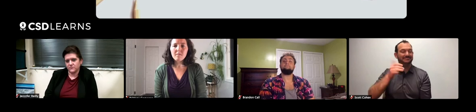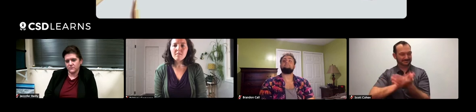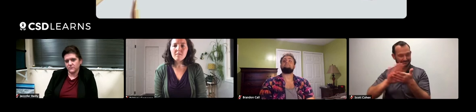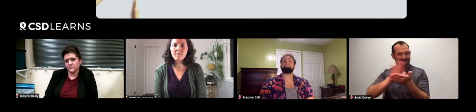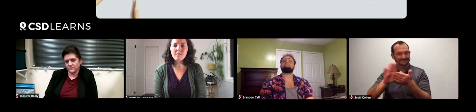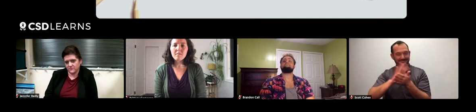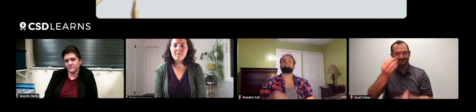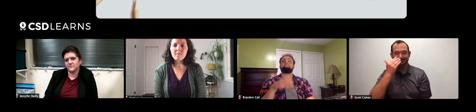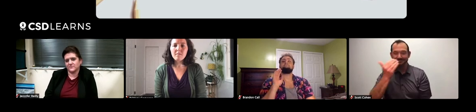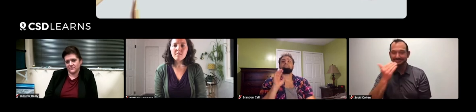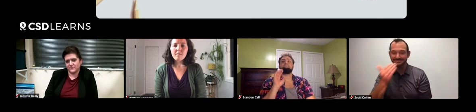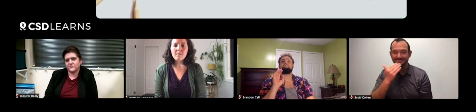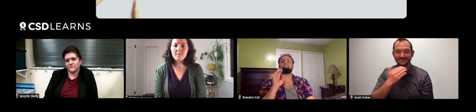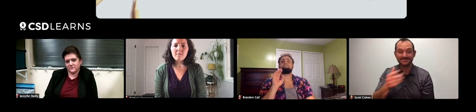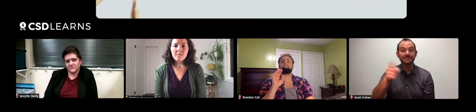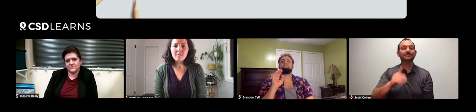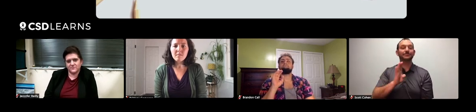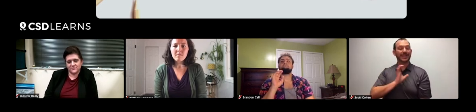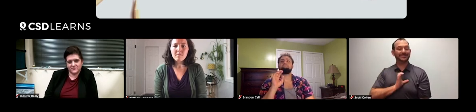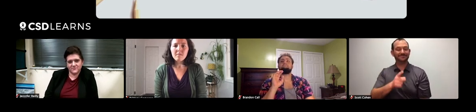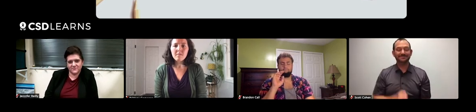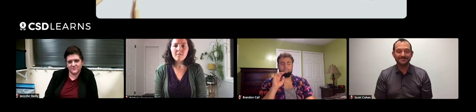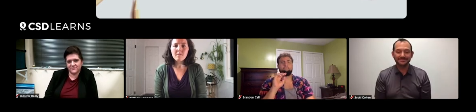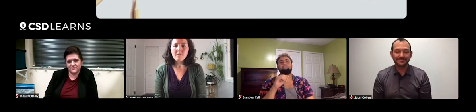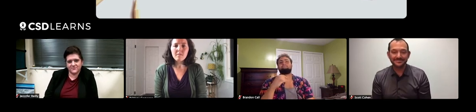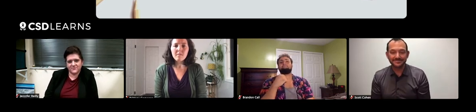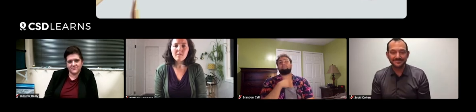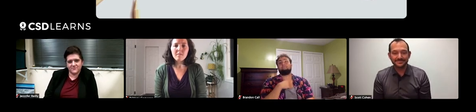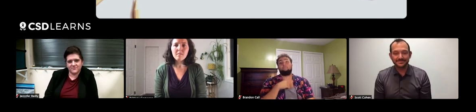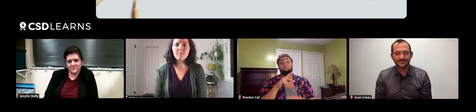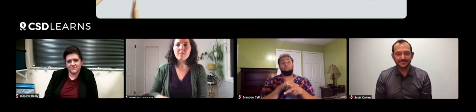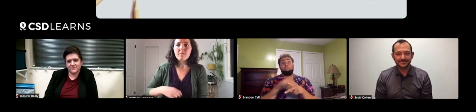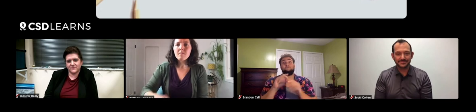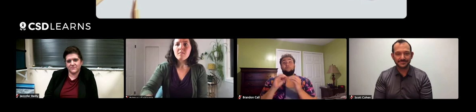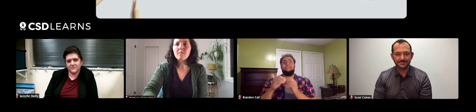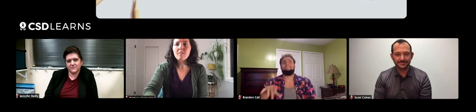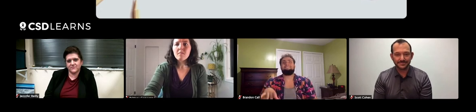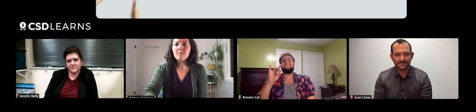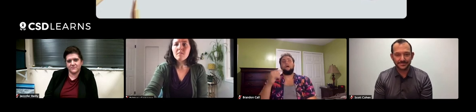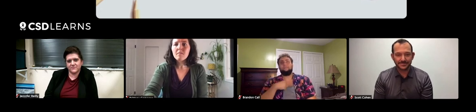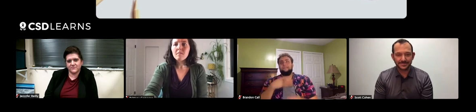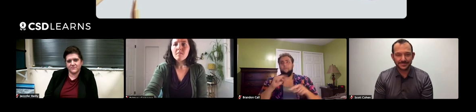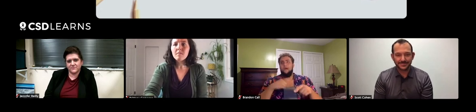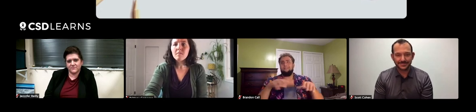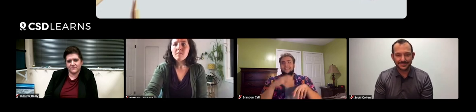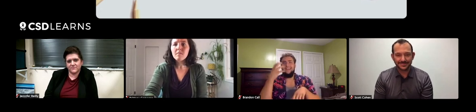Thank you so much, Jennifer. That is nice. Brandon, I see you have a comment. Actually, a professional organization found me